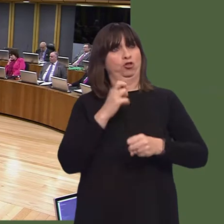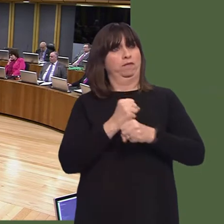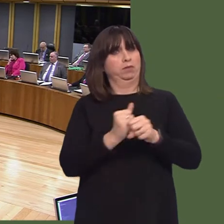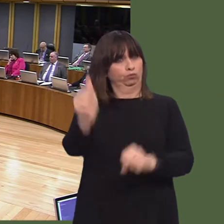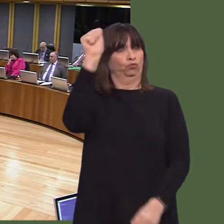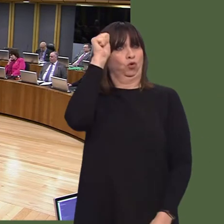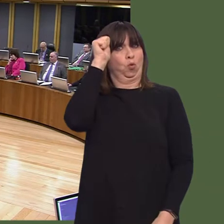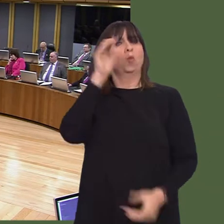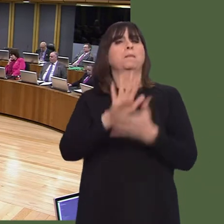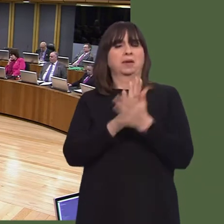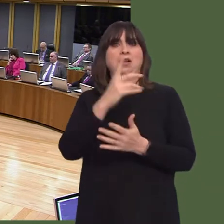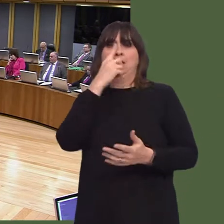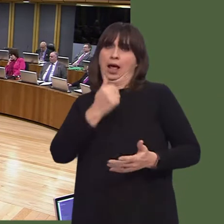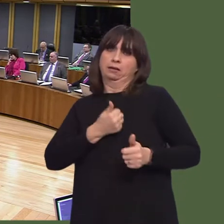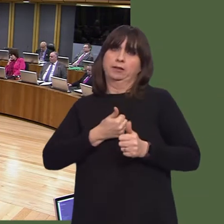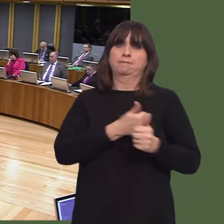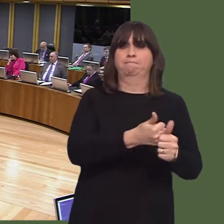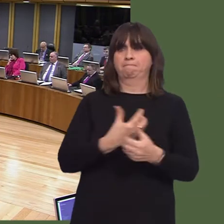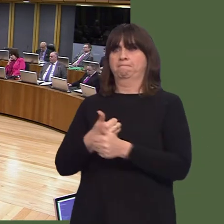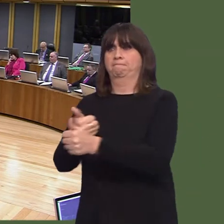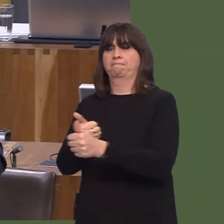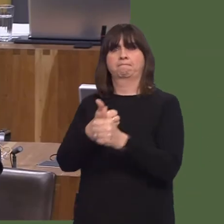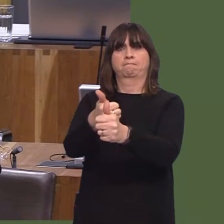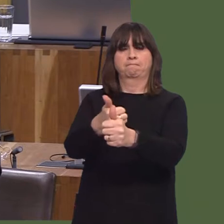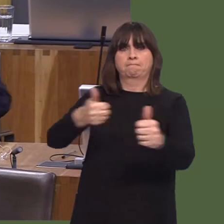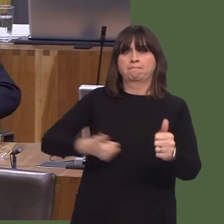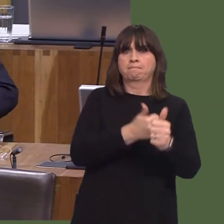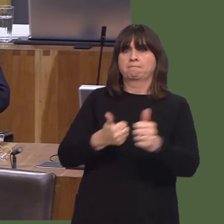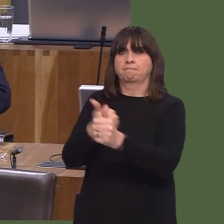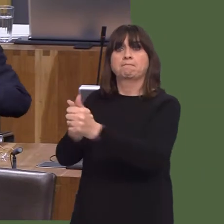Welsh railways via a not-for-profit, arm's-length, Welsh Government-owned business, but we were